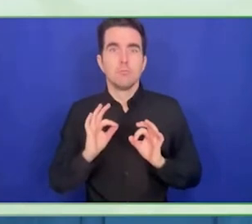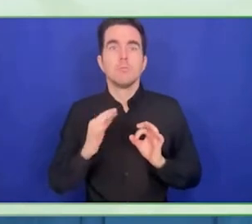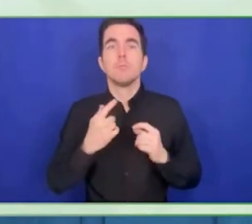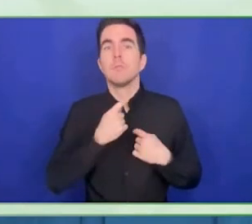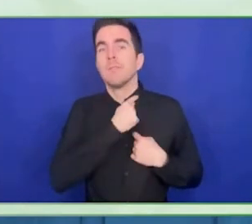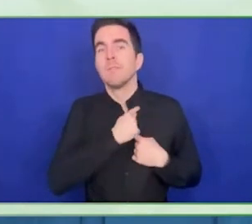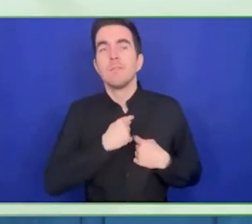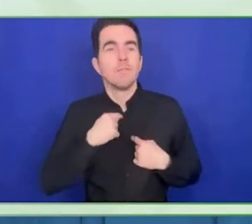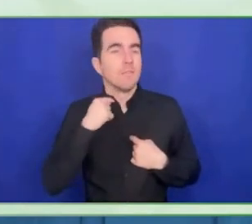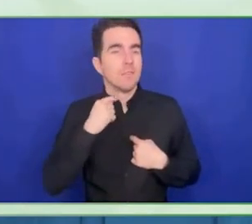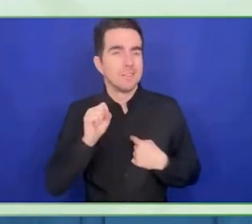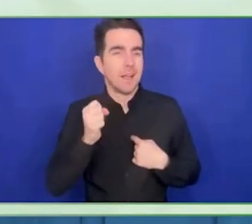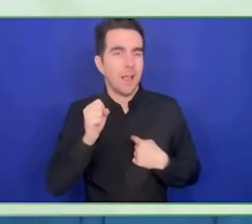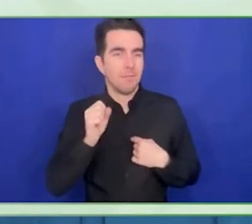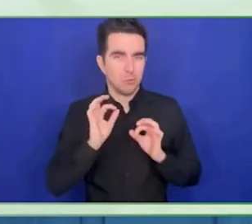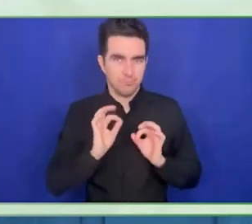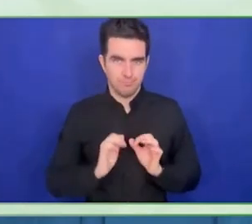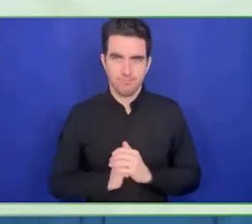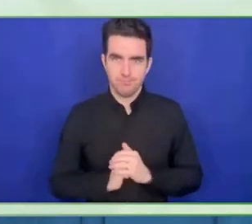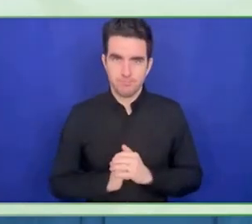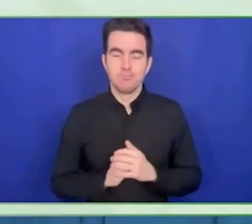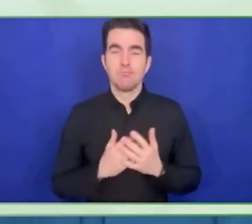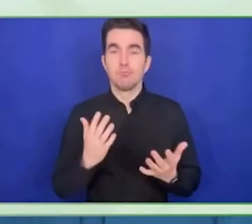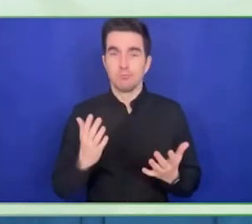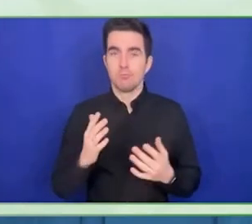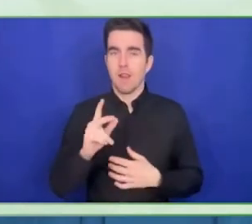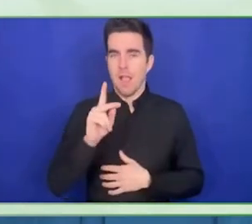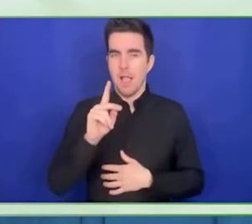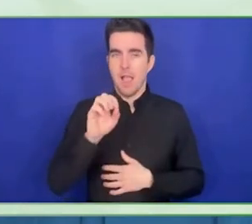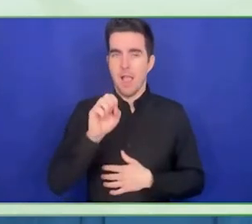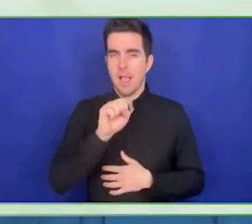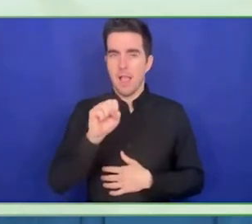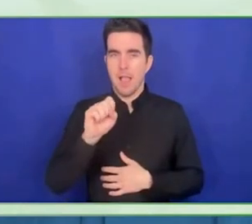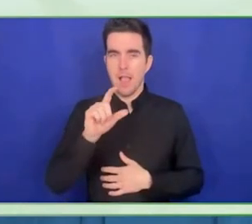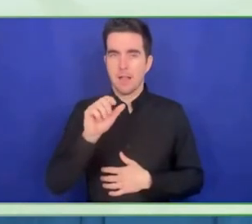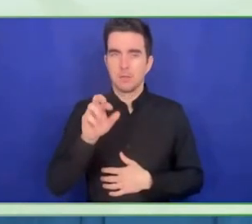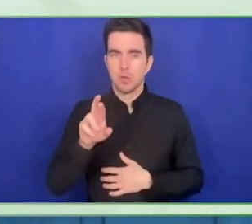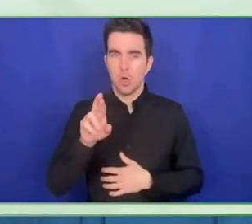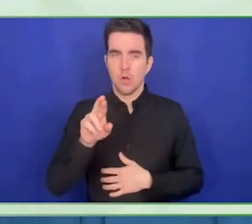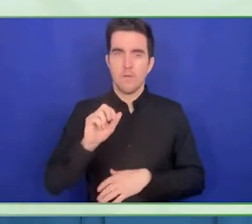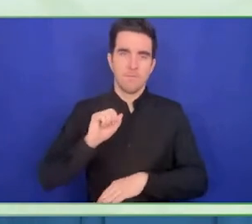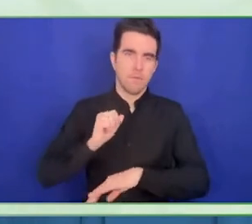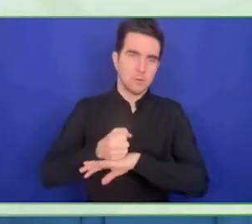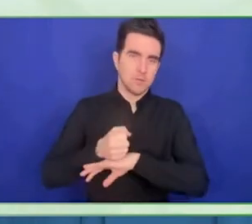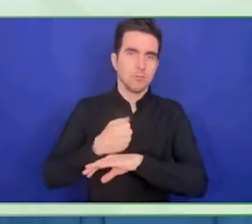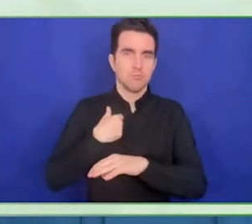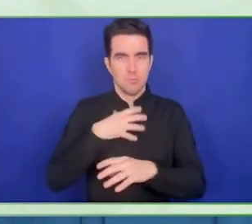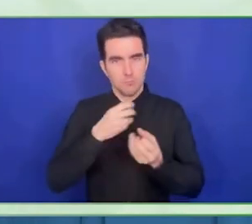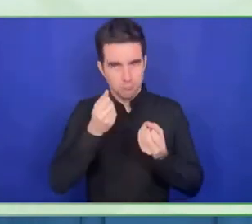rehabilitation research, improving cognition and mobility for individuals with various disability.